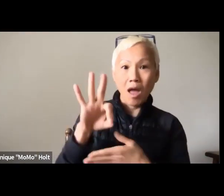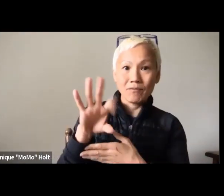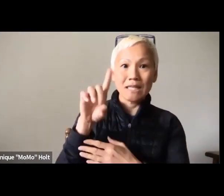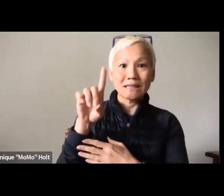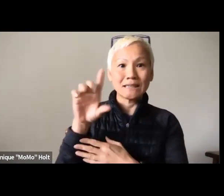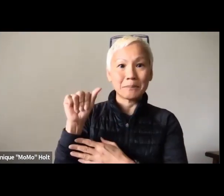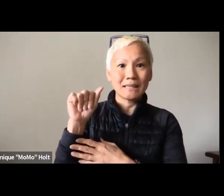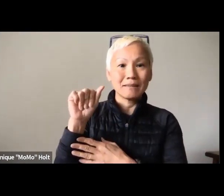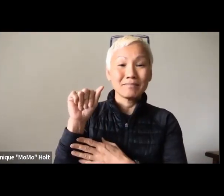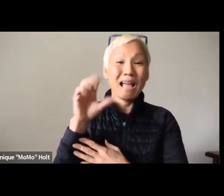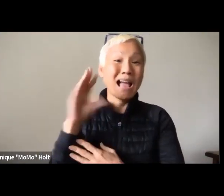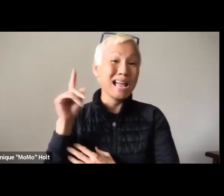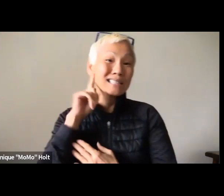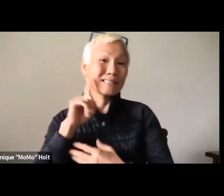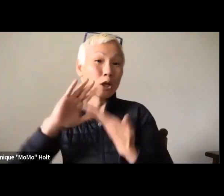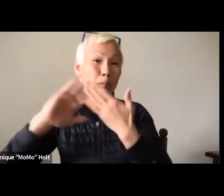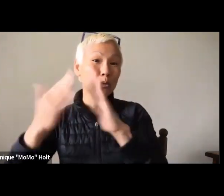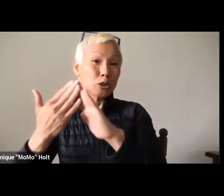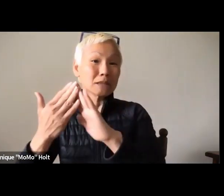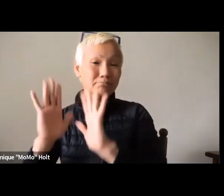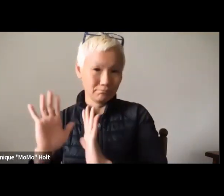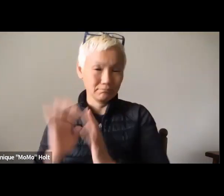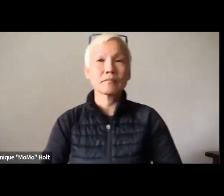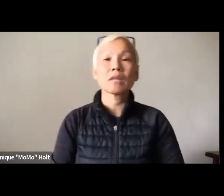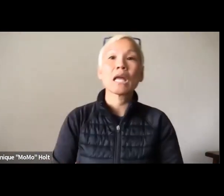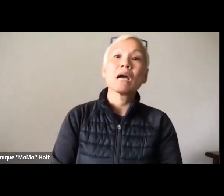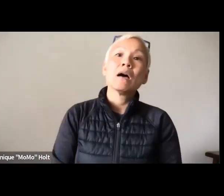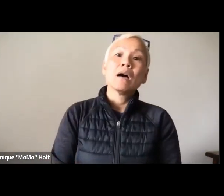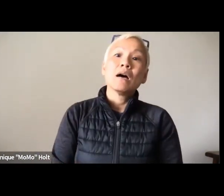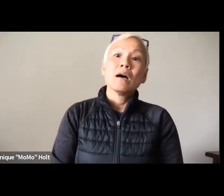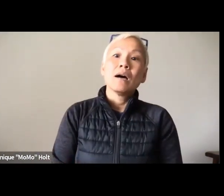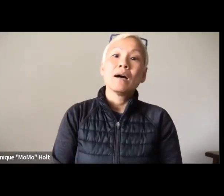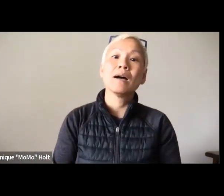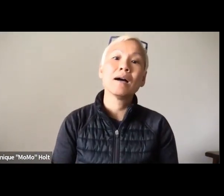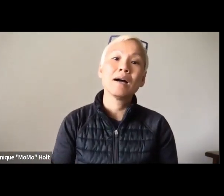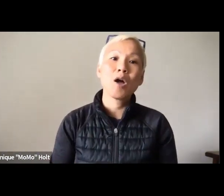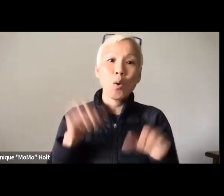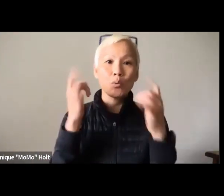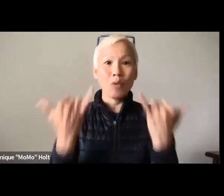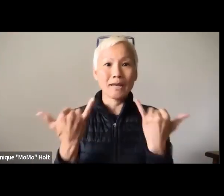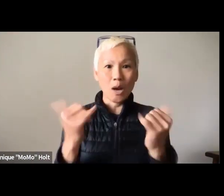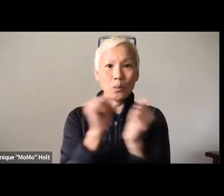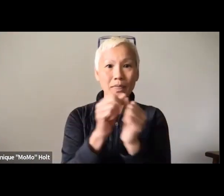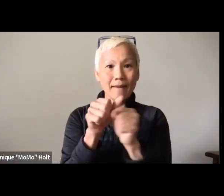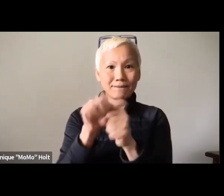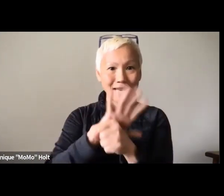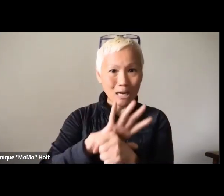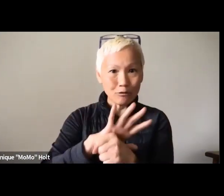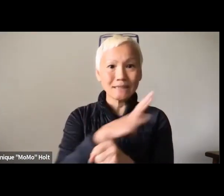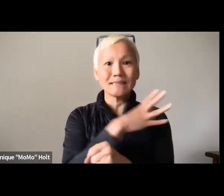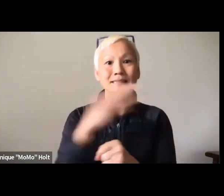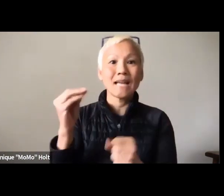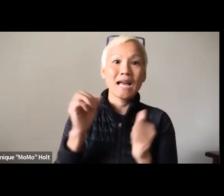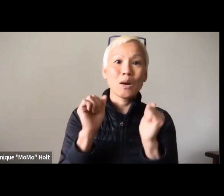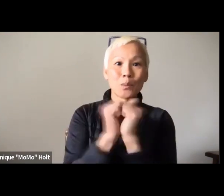Thank you for giving me the opportunity to express, you know, some positions of the disability and Deaf community.